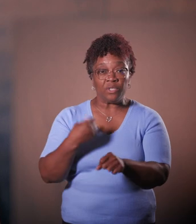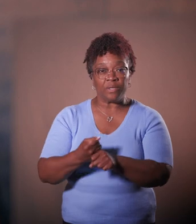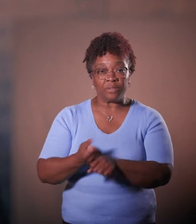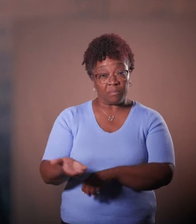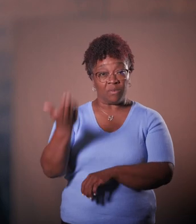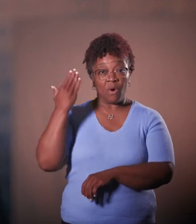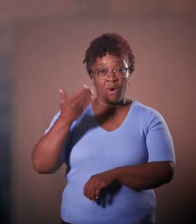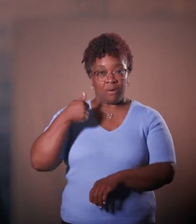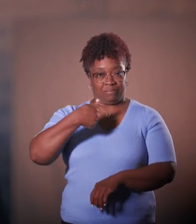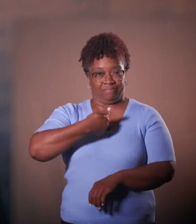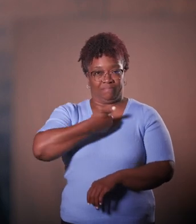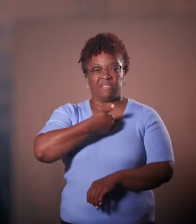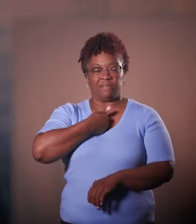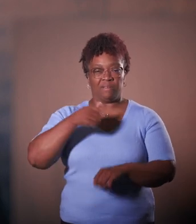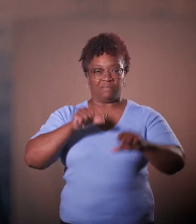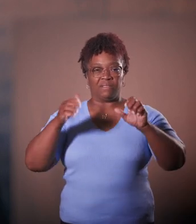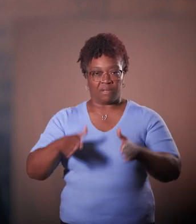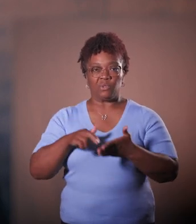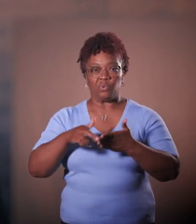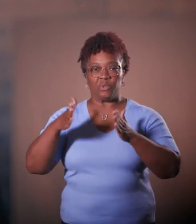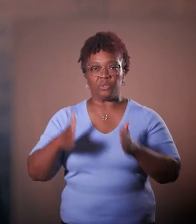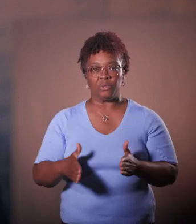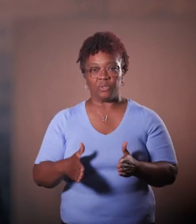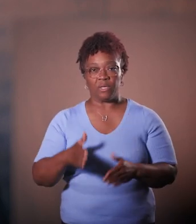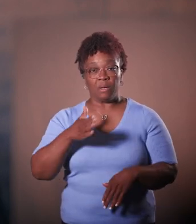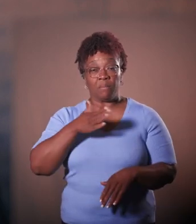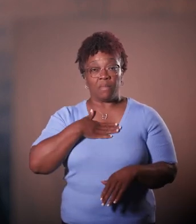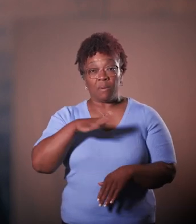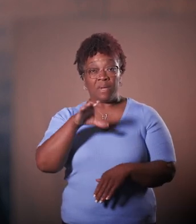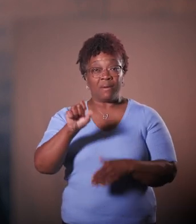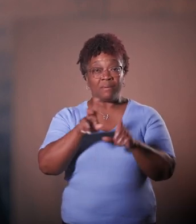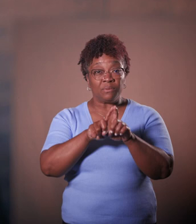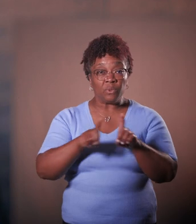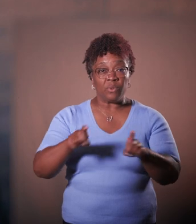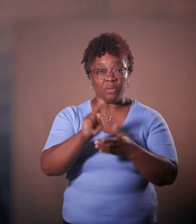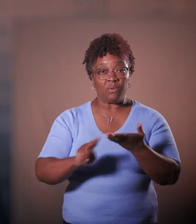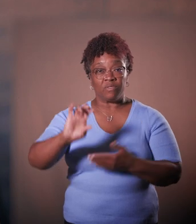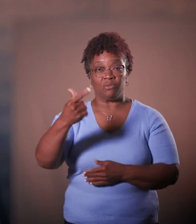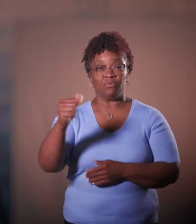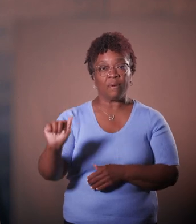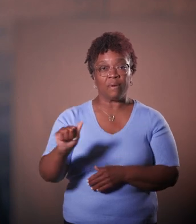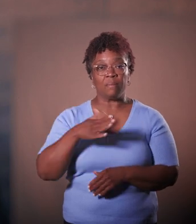Before this, I was a scientist and a researcher. I did my undergraduate degree at the University of Georgia